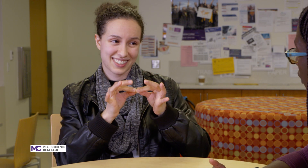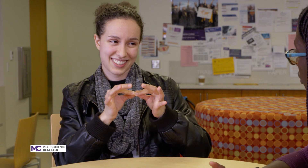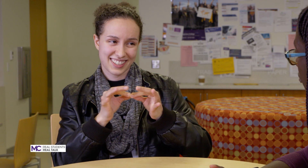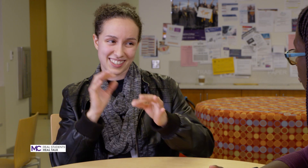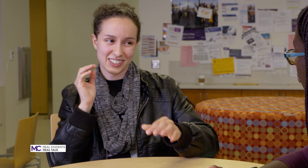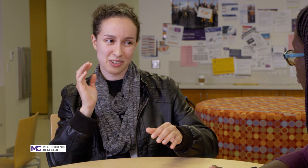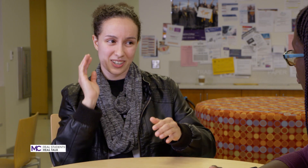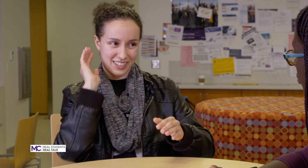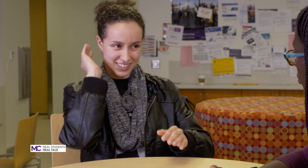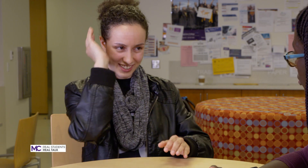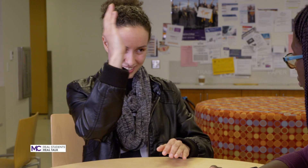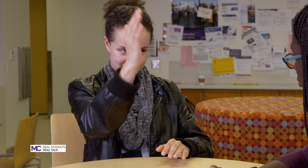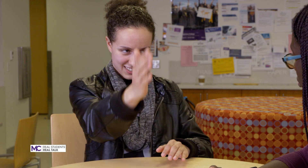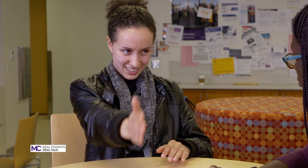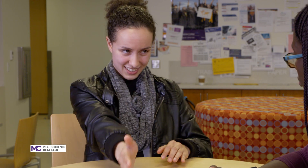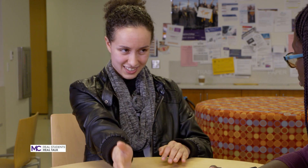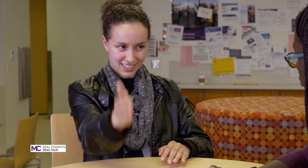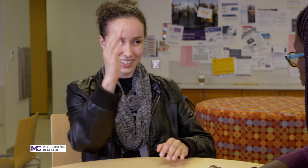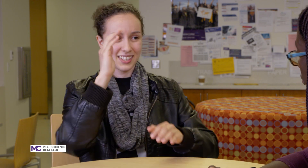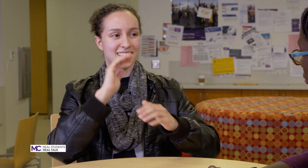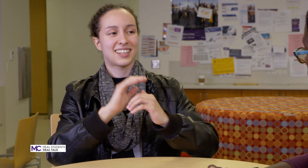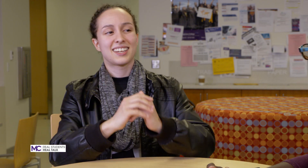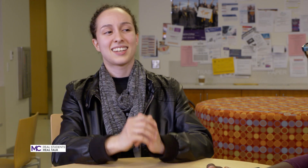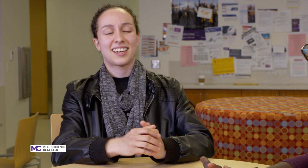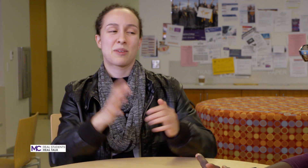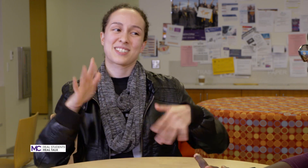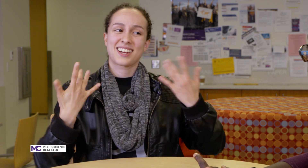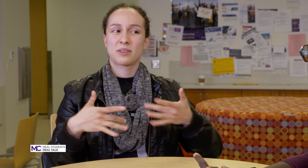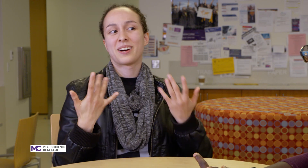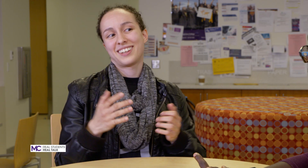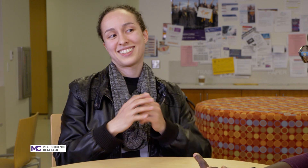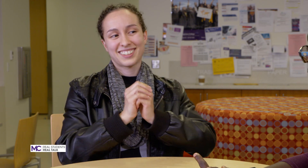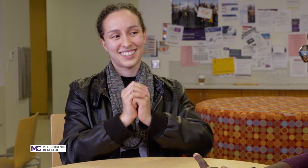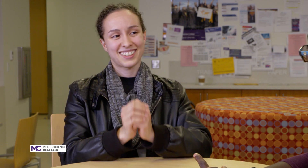the long run and I'm excited about it